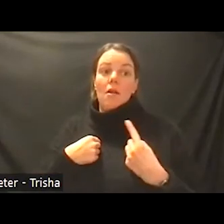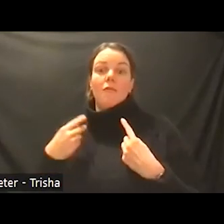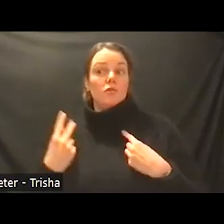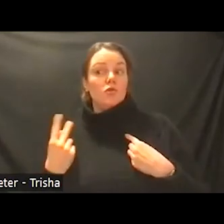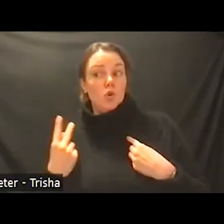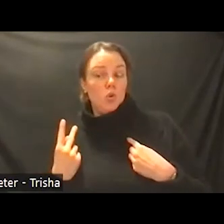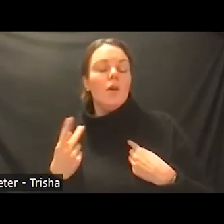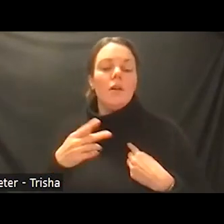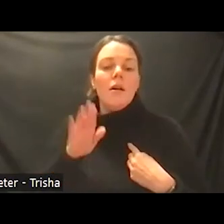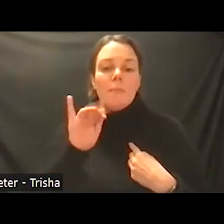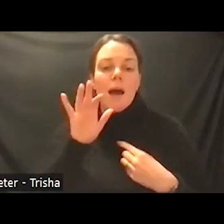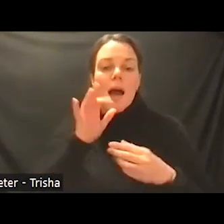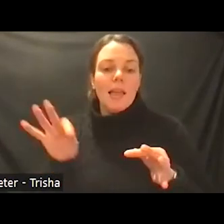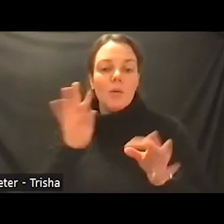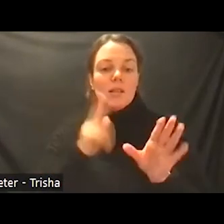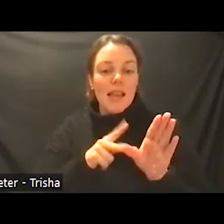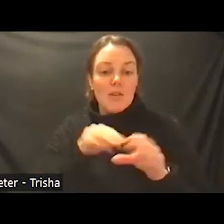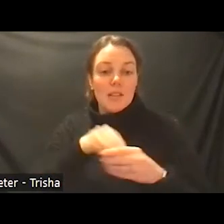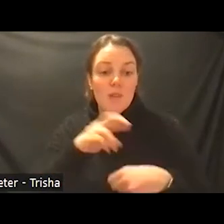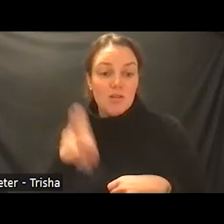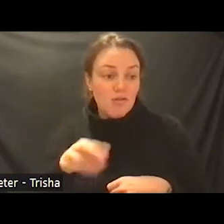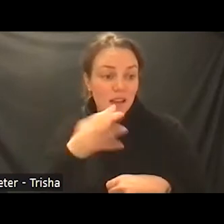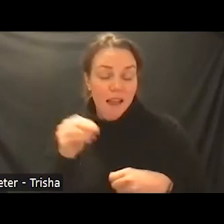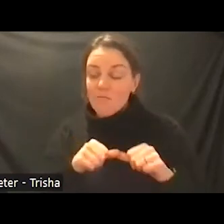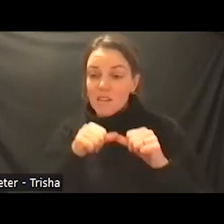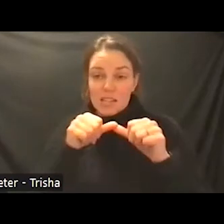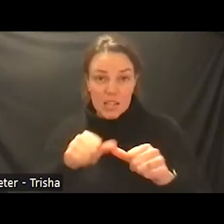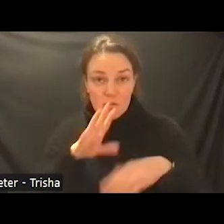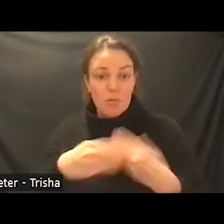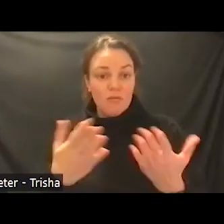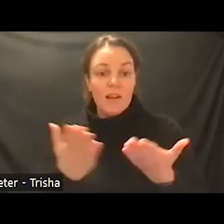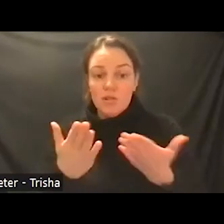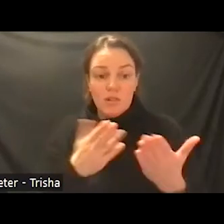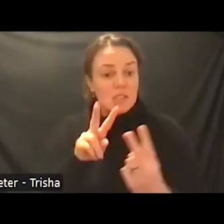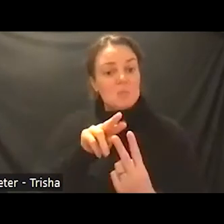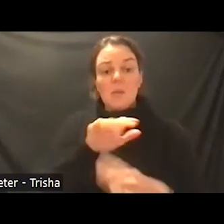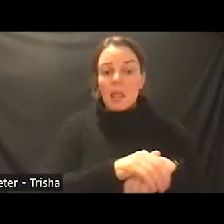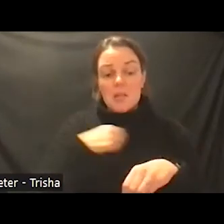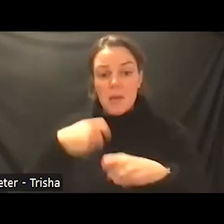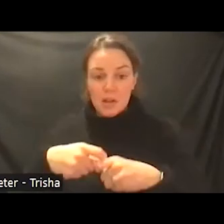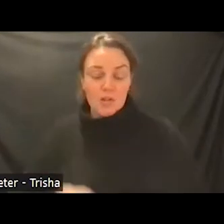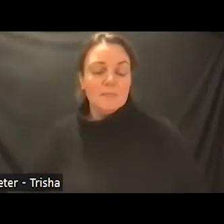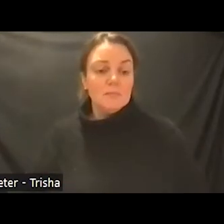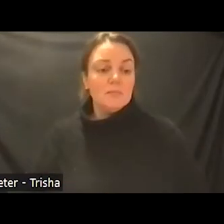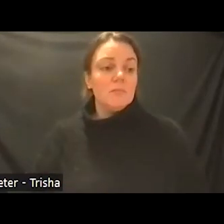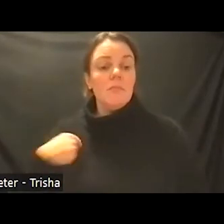in rochester still and continue to provide the service we've expanded to the point that